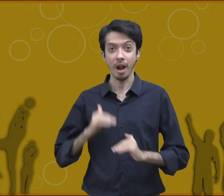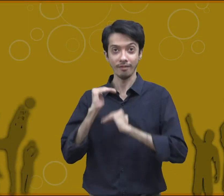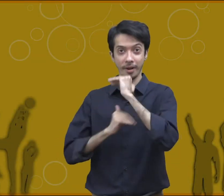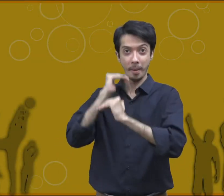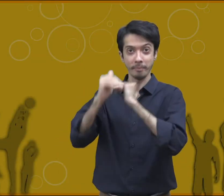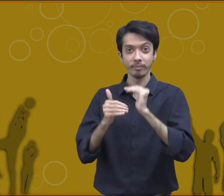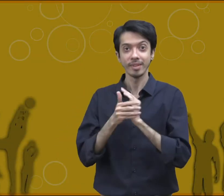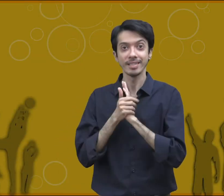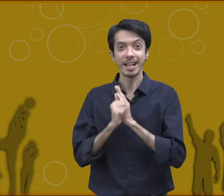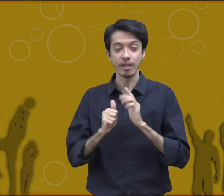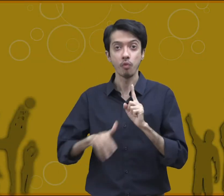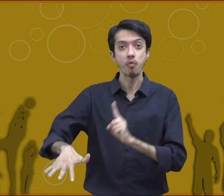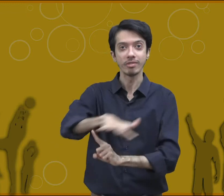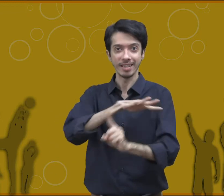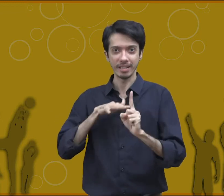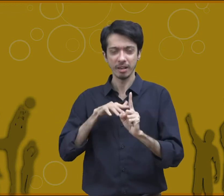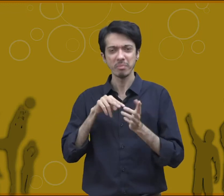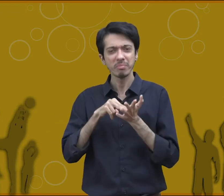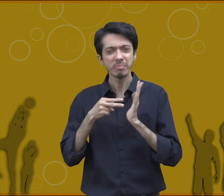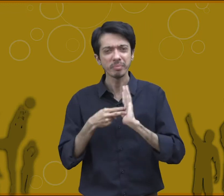Social development